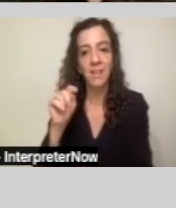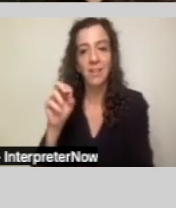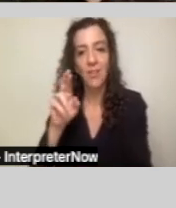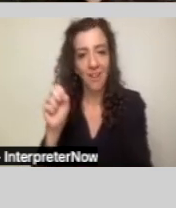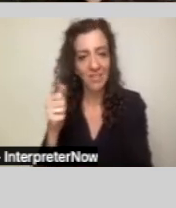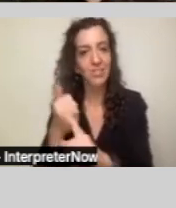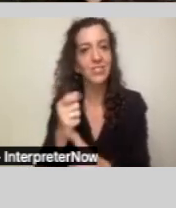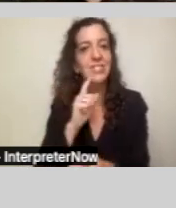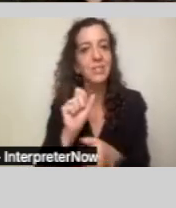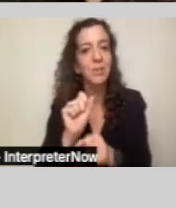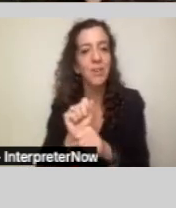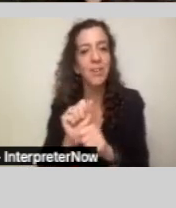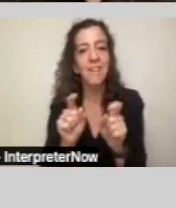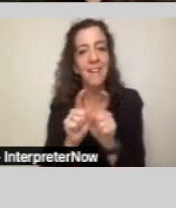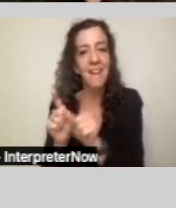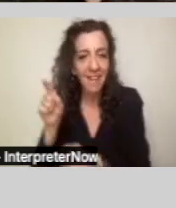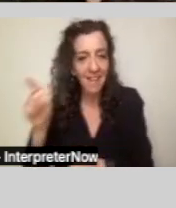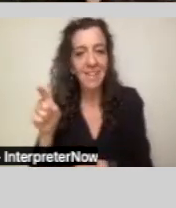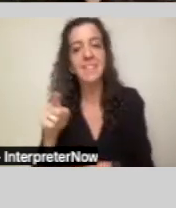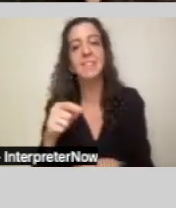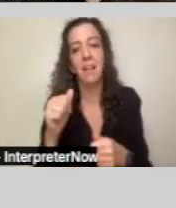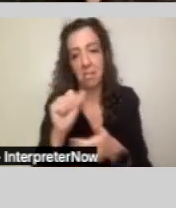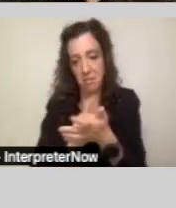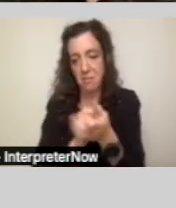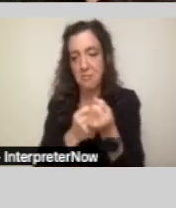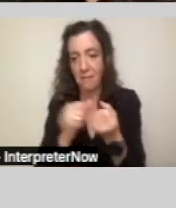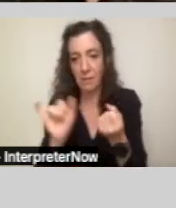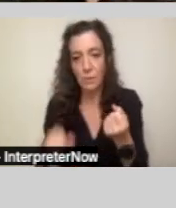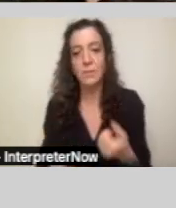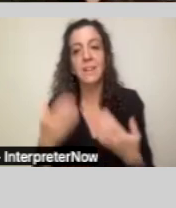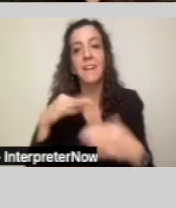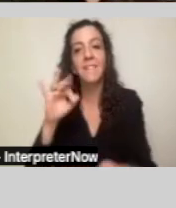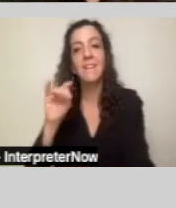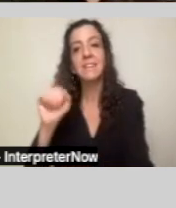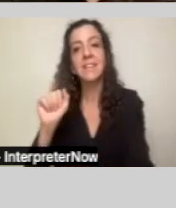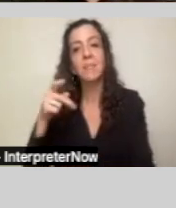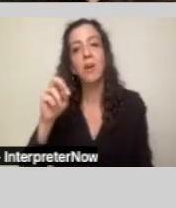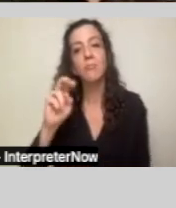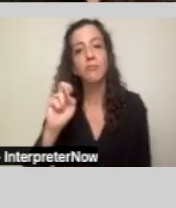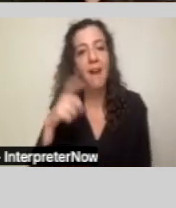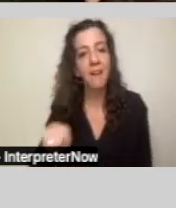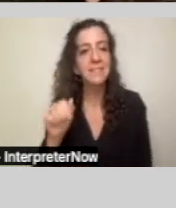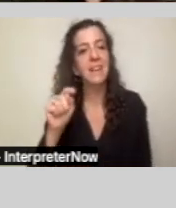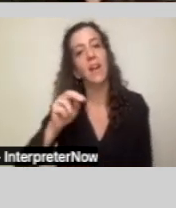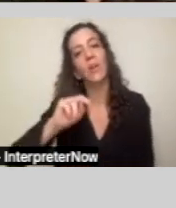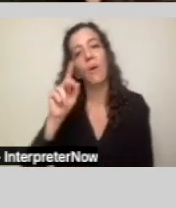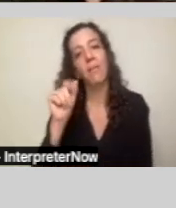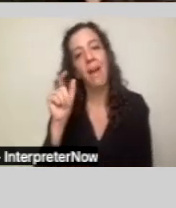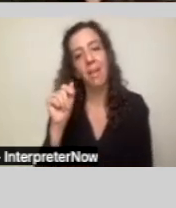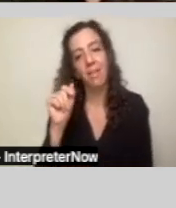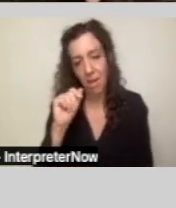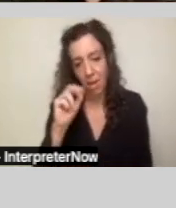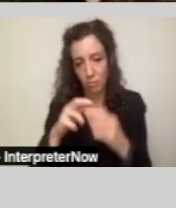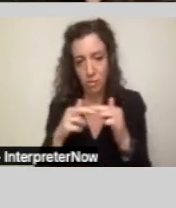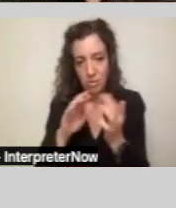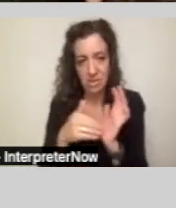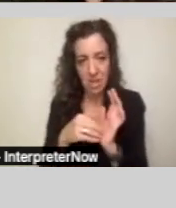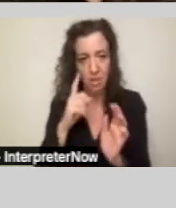And Fatima Perez, assistant clients' rights advocate Office of Clients Rights Advocacy